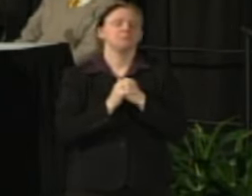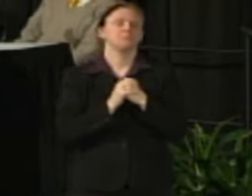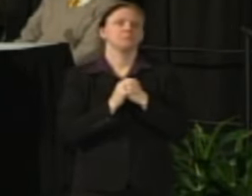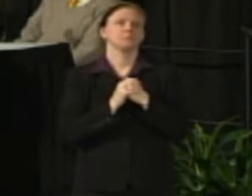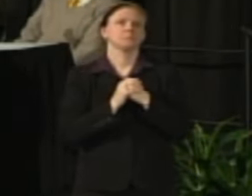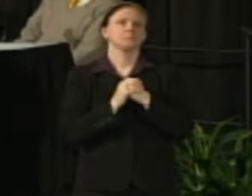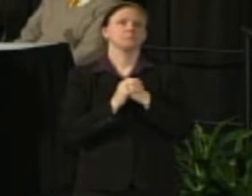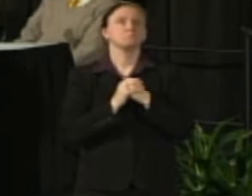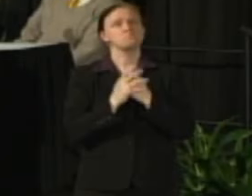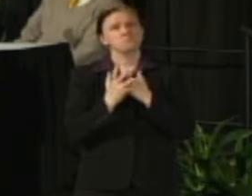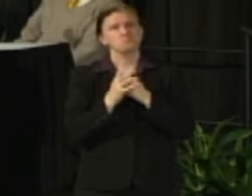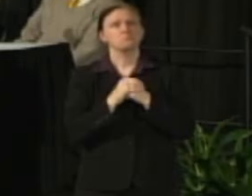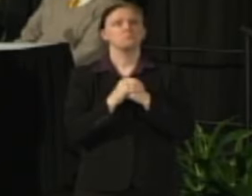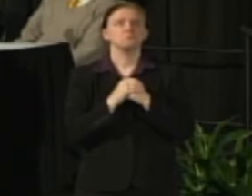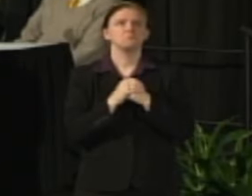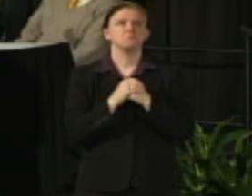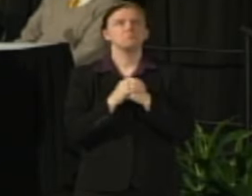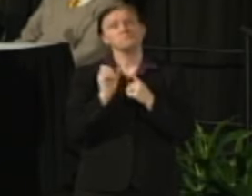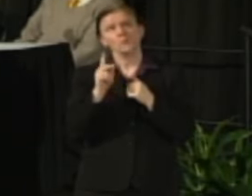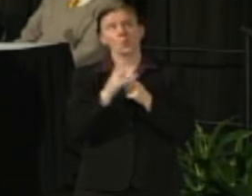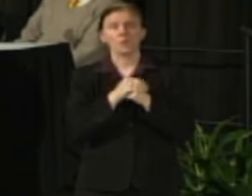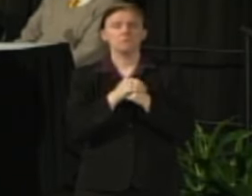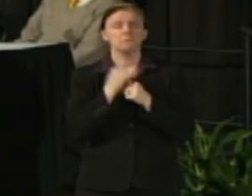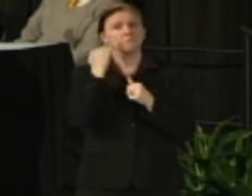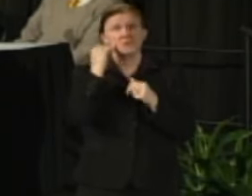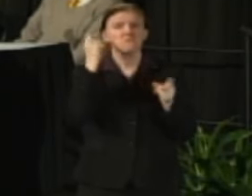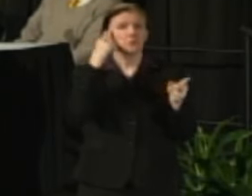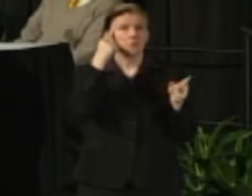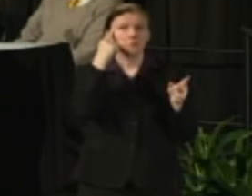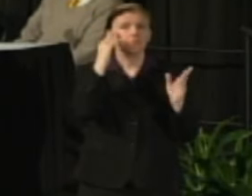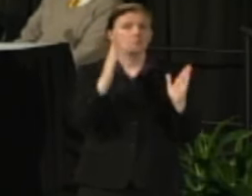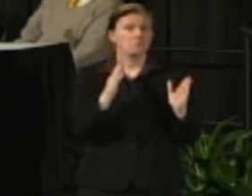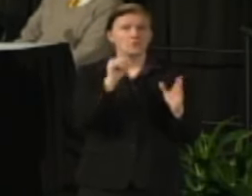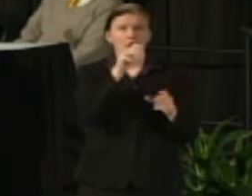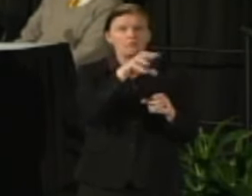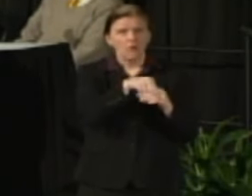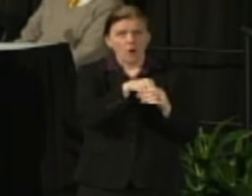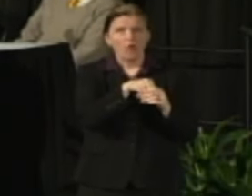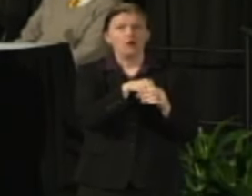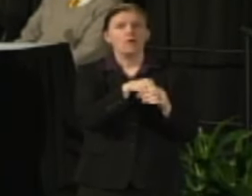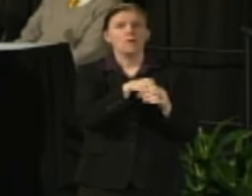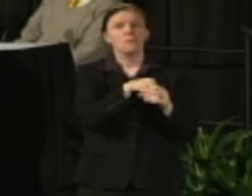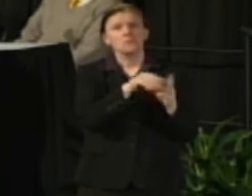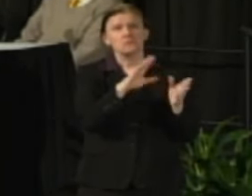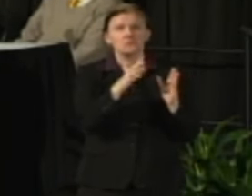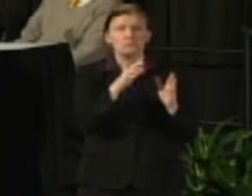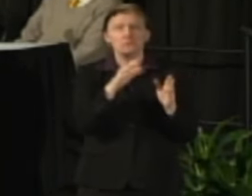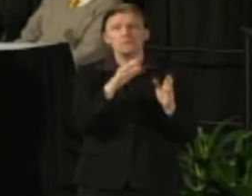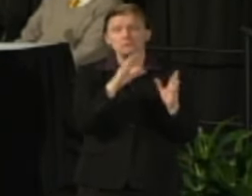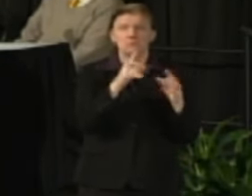that then you have some different ways of looking at that that is not as controlled